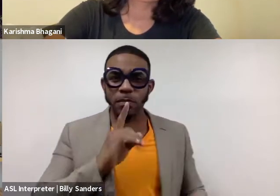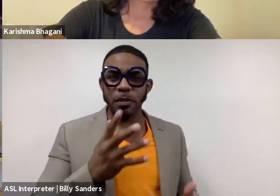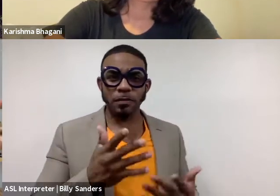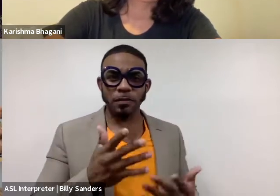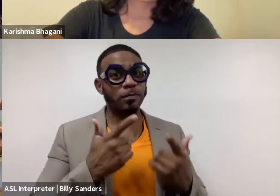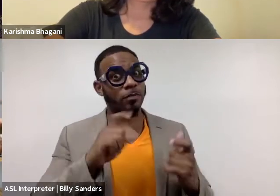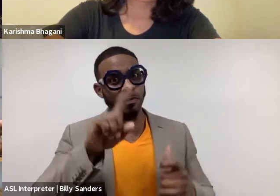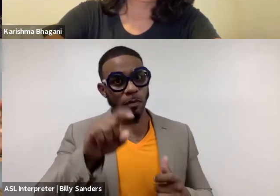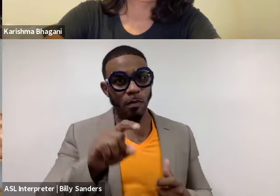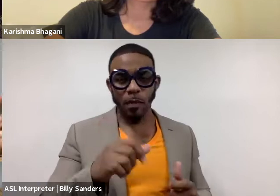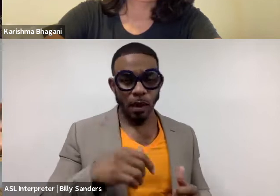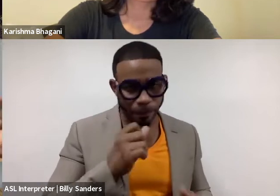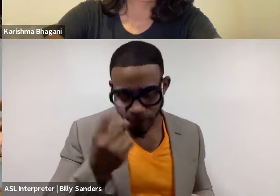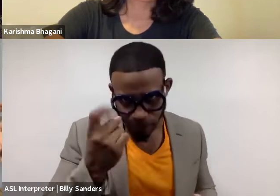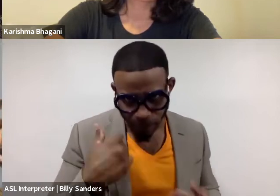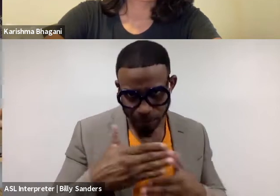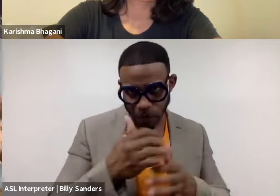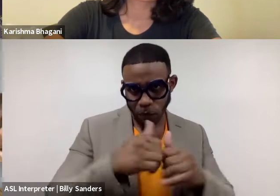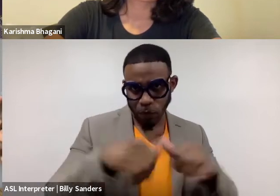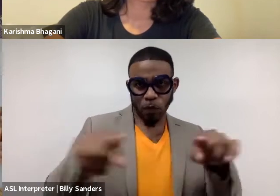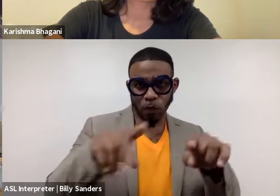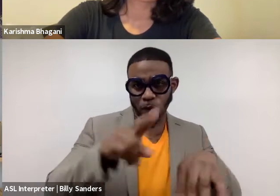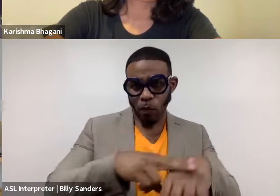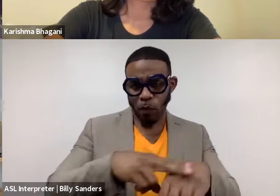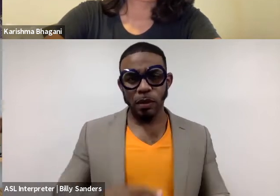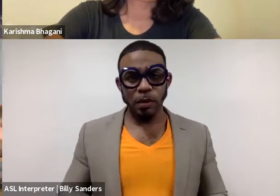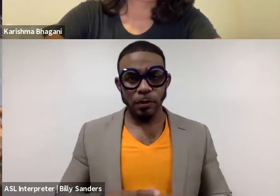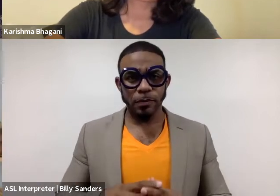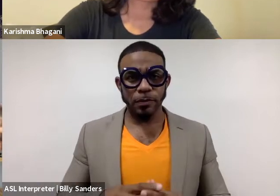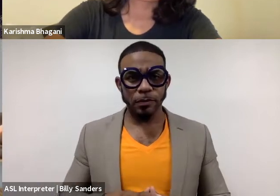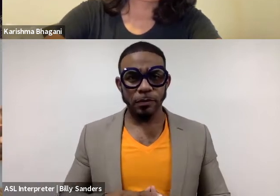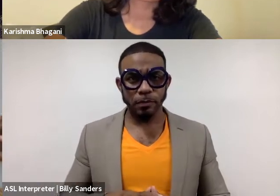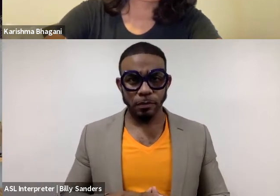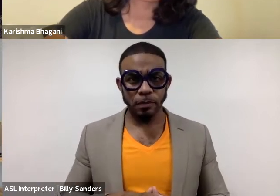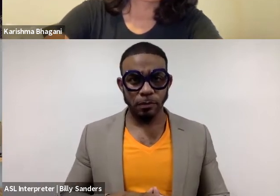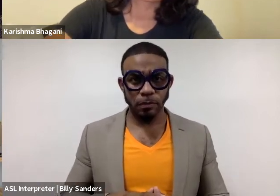I do understand, especially knowing spaces where both of you are working at and you've been at.